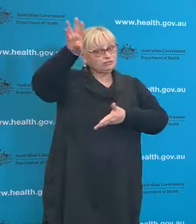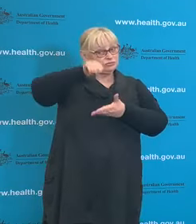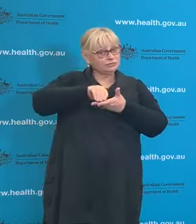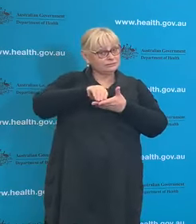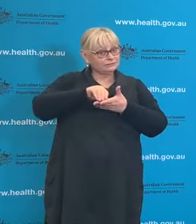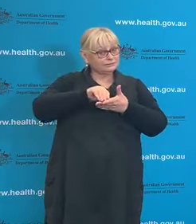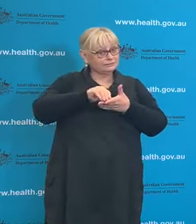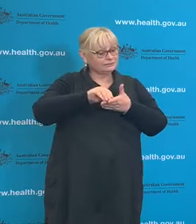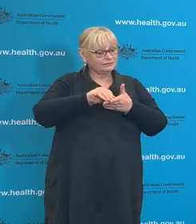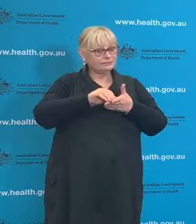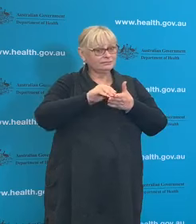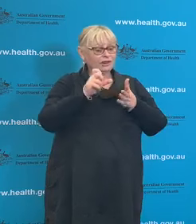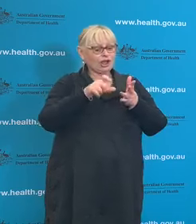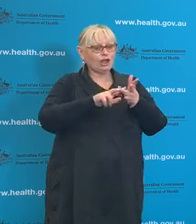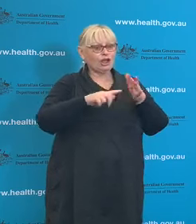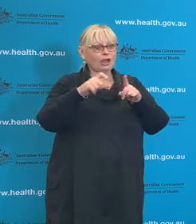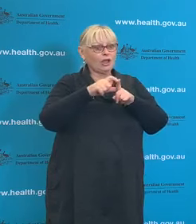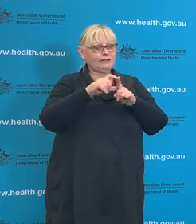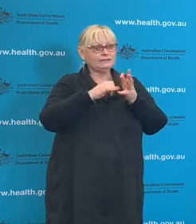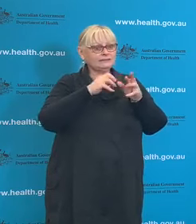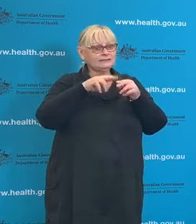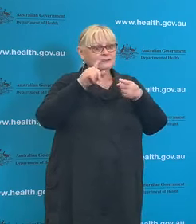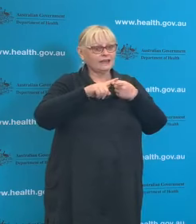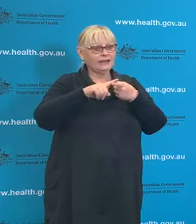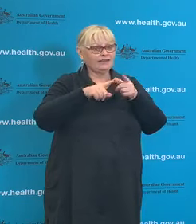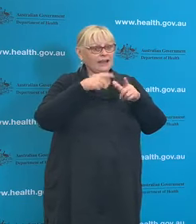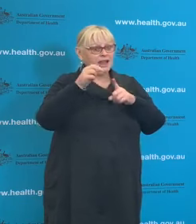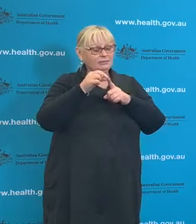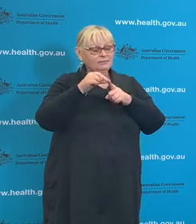app, I do once again encourage you to do so.